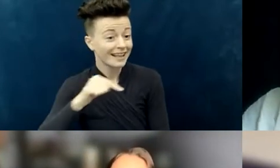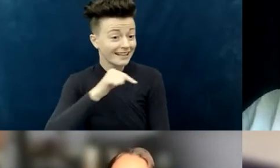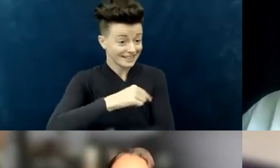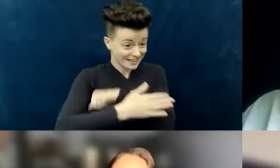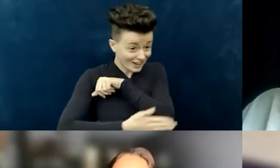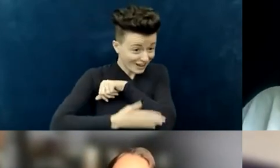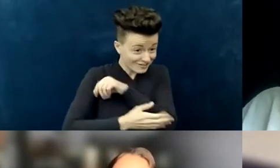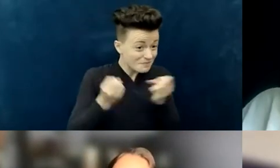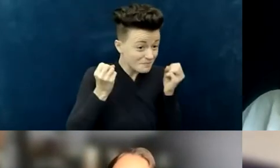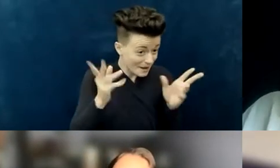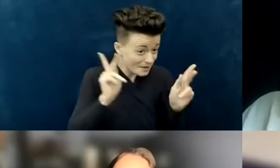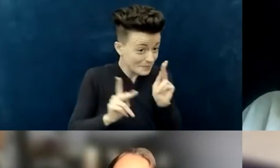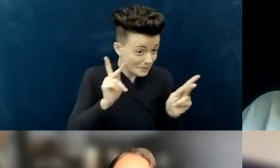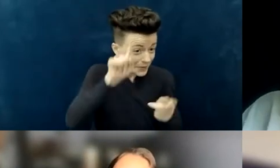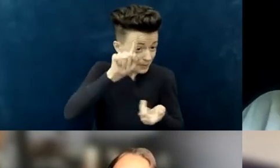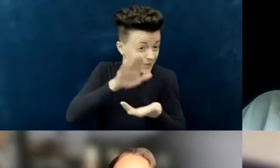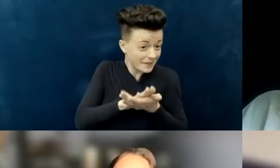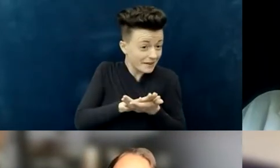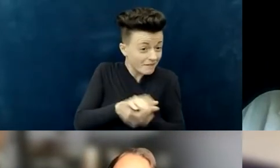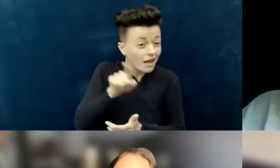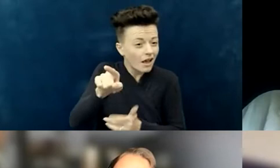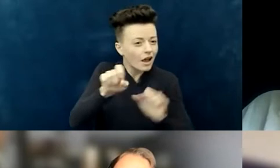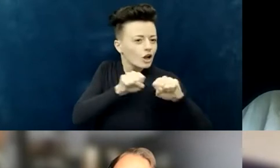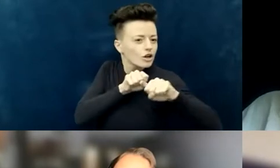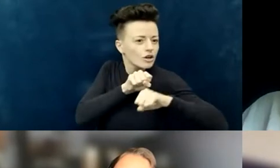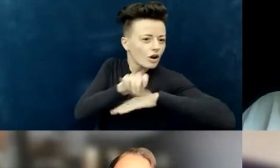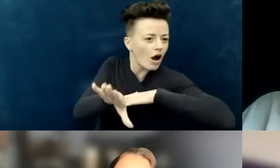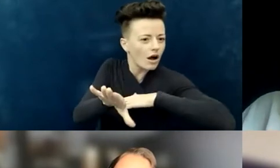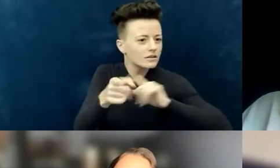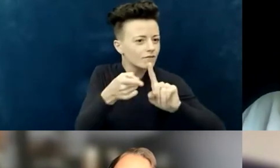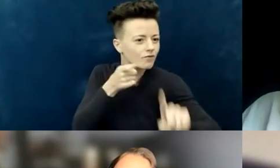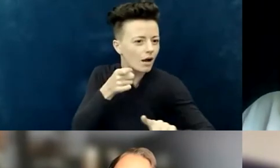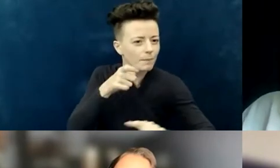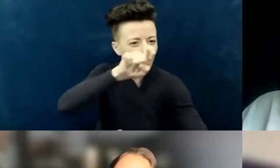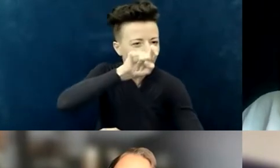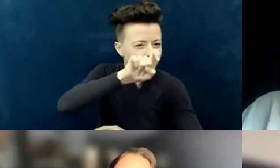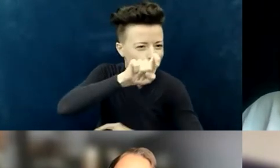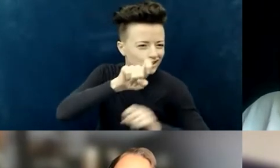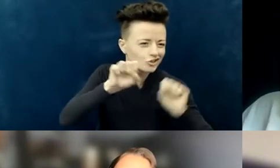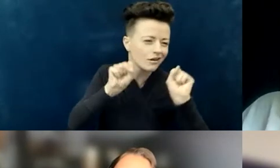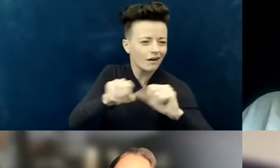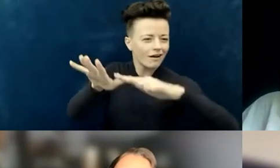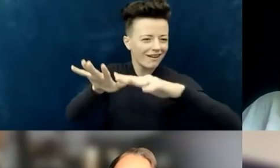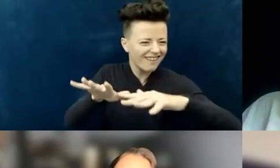so many of the congregants complained to the pastor